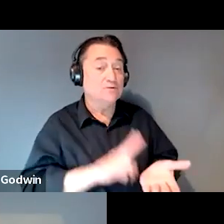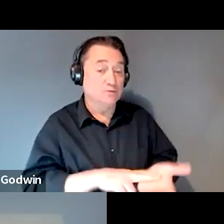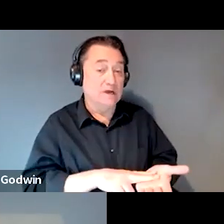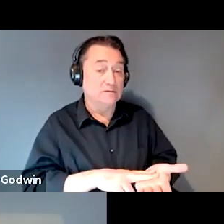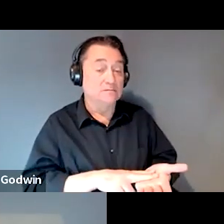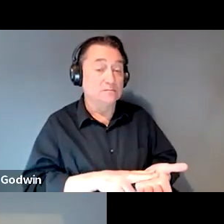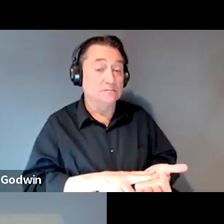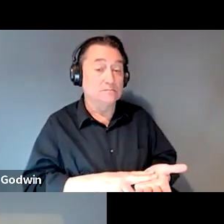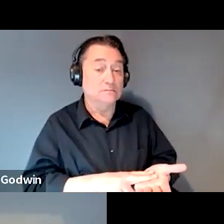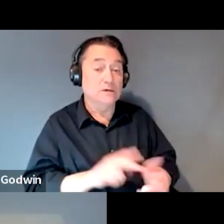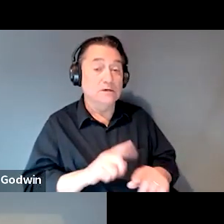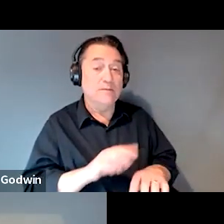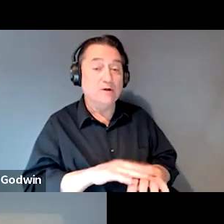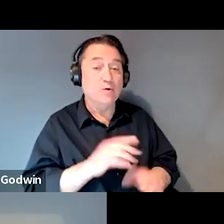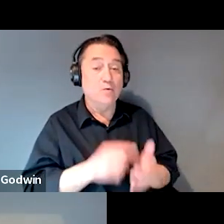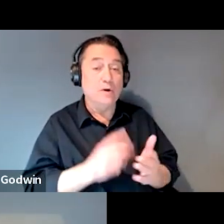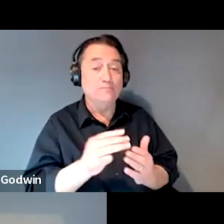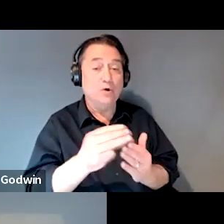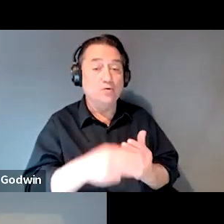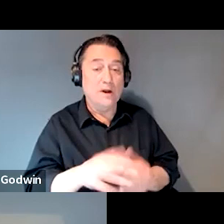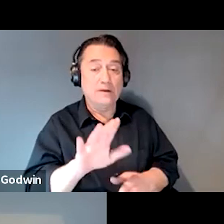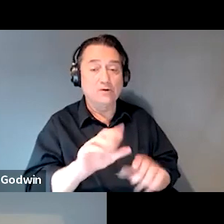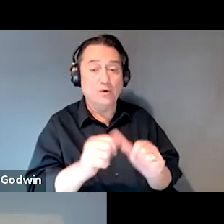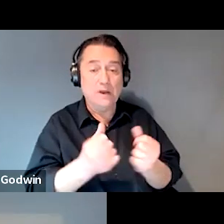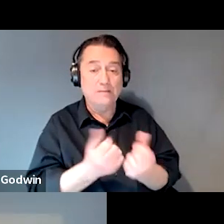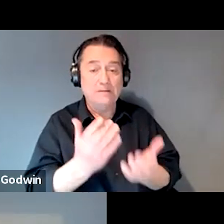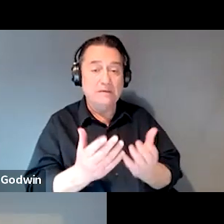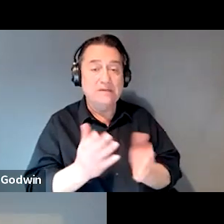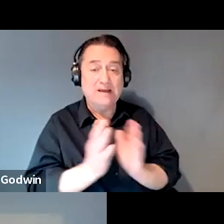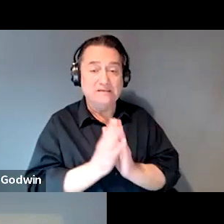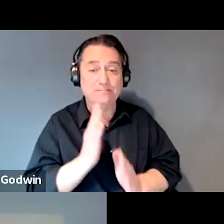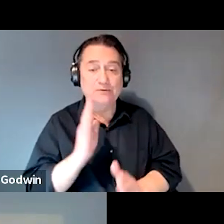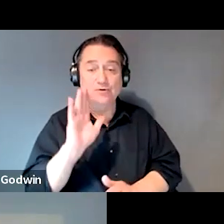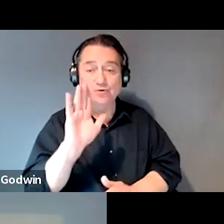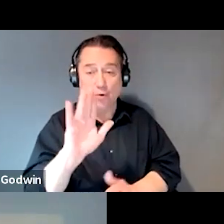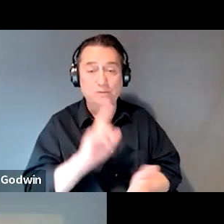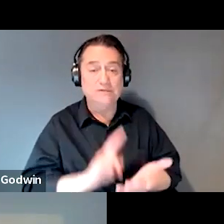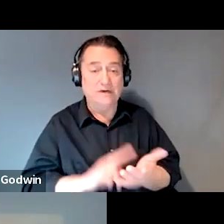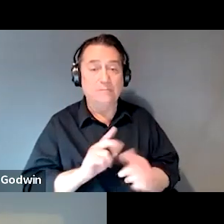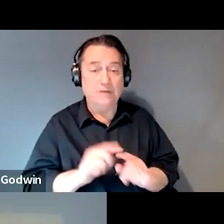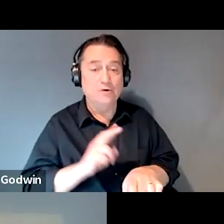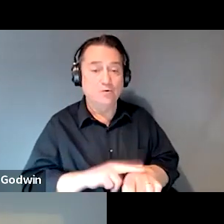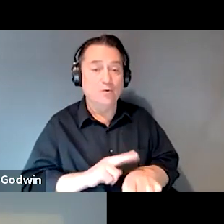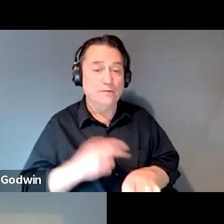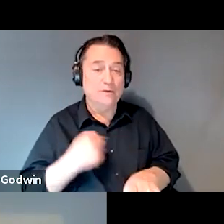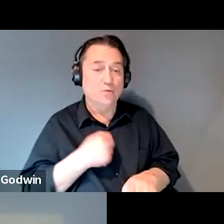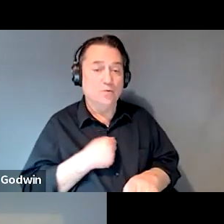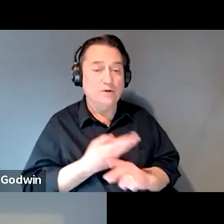Depending on what programming they're in at your agency, they could accept your signature, but that's typically the form that we would use to do that.